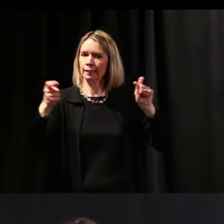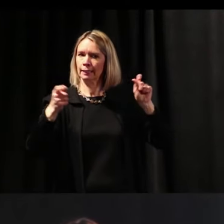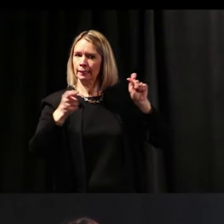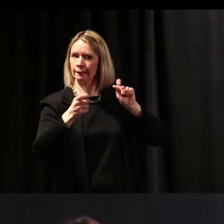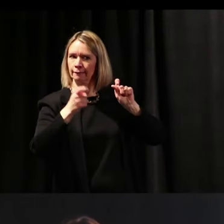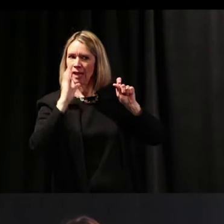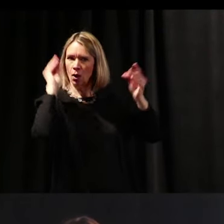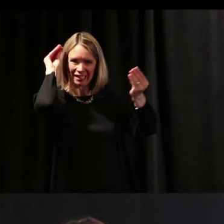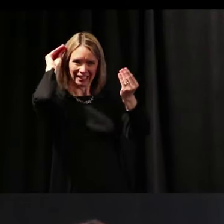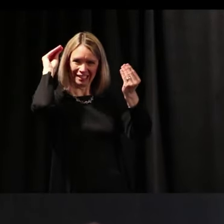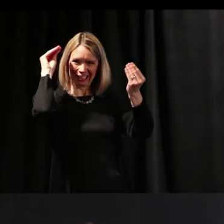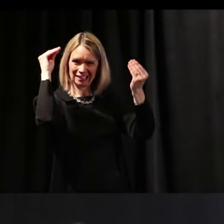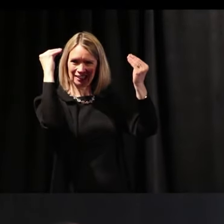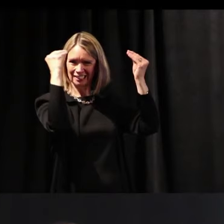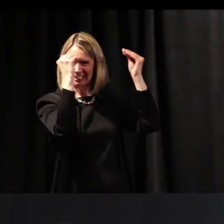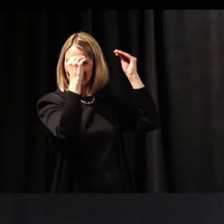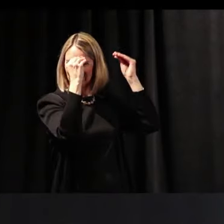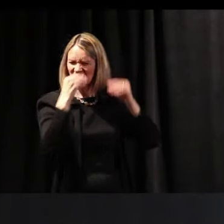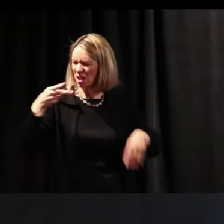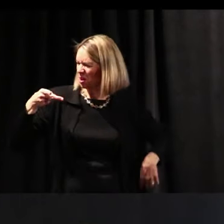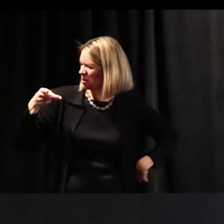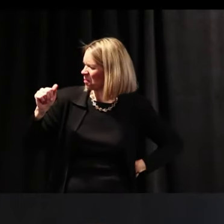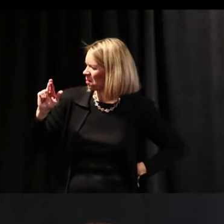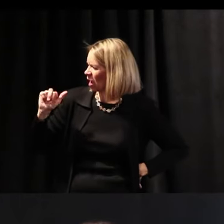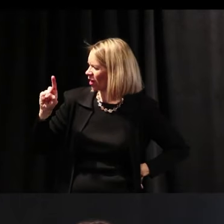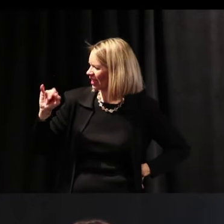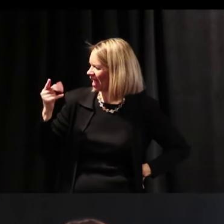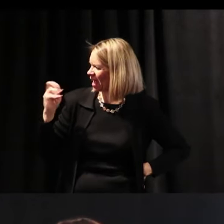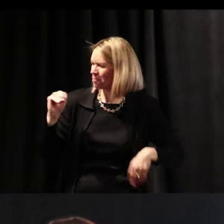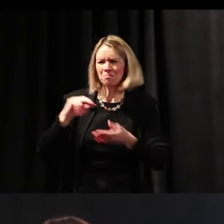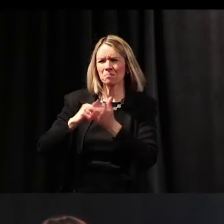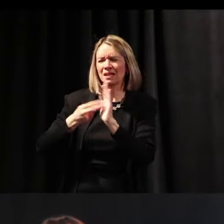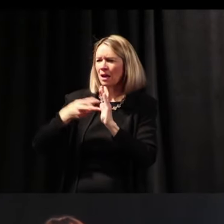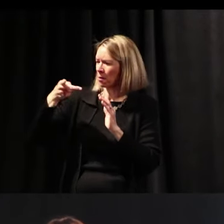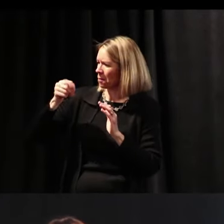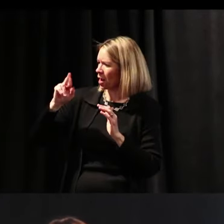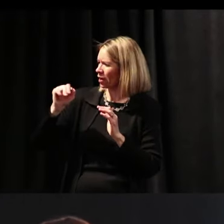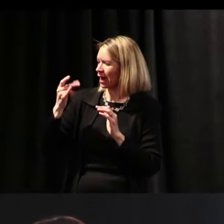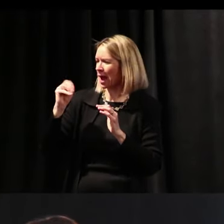Now, I ask myself what's a paradigm, anyway? Everybody talks about the paradigm shift.